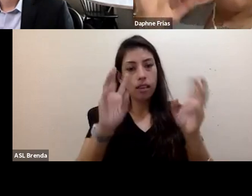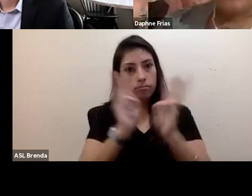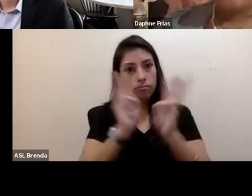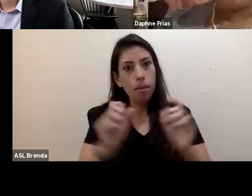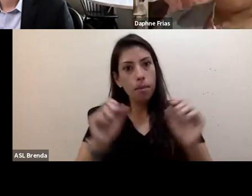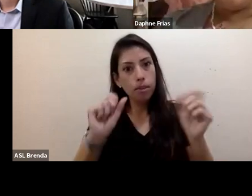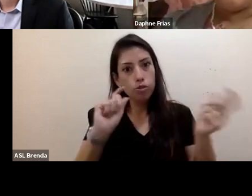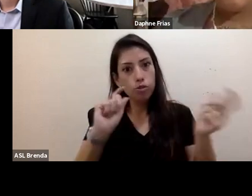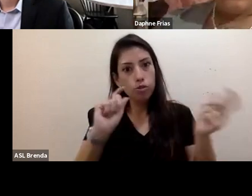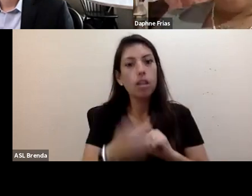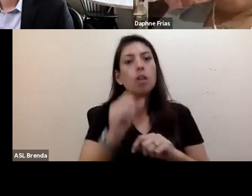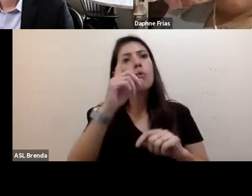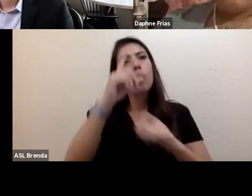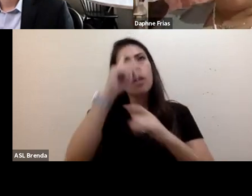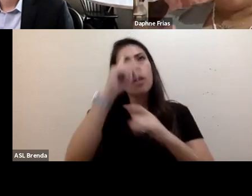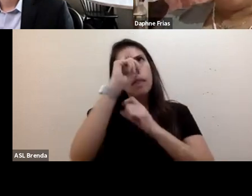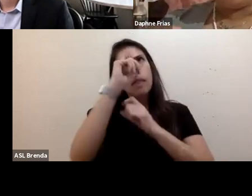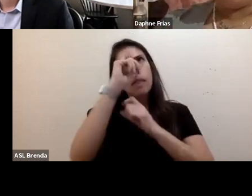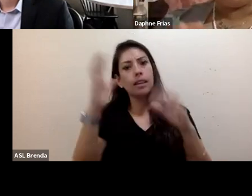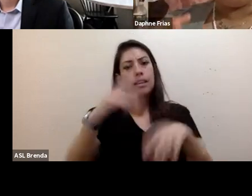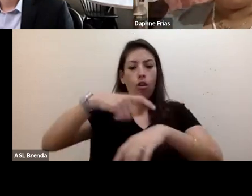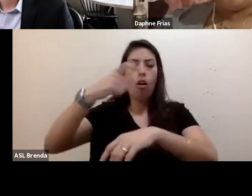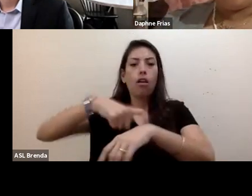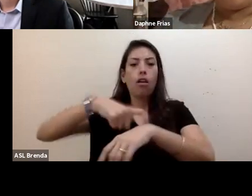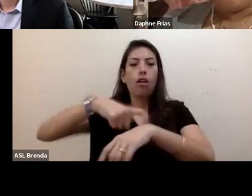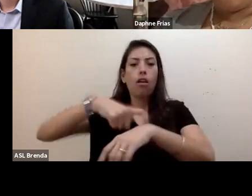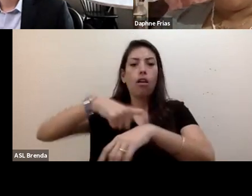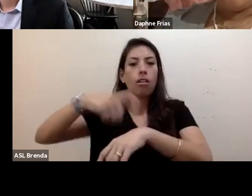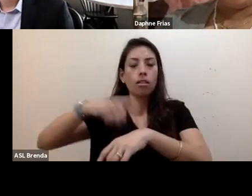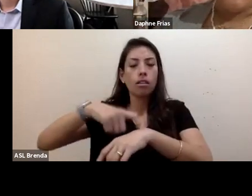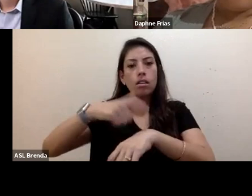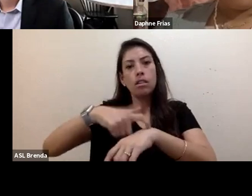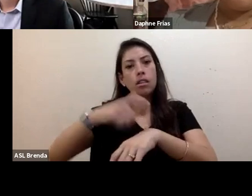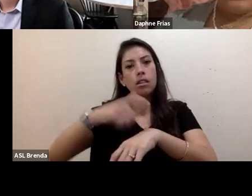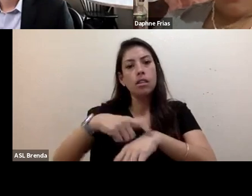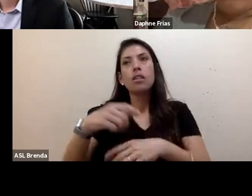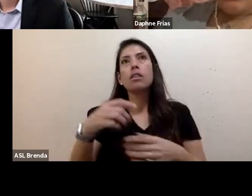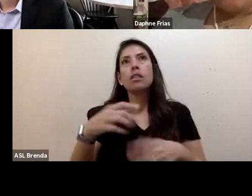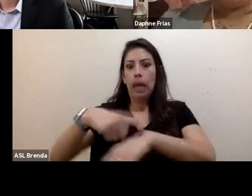that is what eco anxiety is; The feeling of the notion that time is running out.